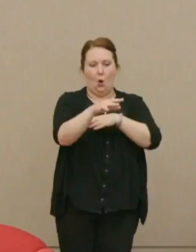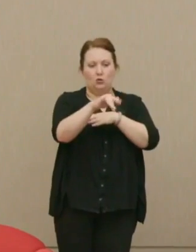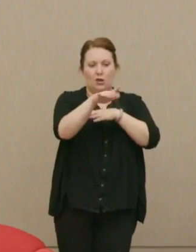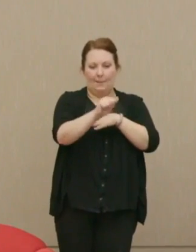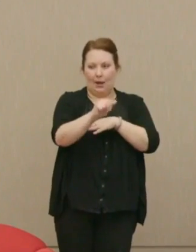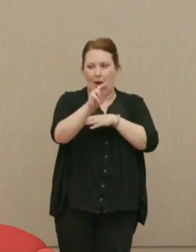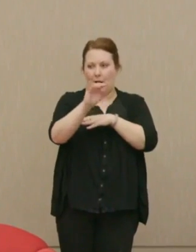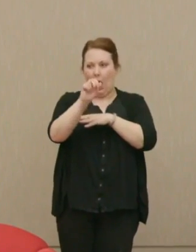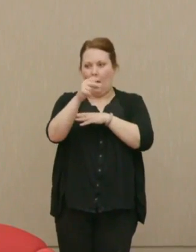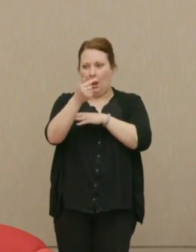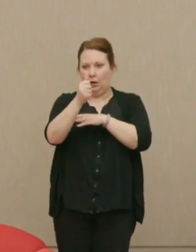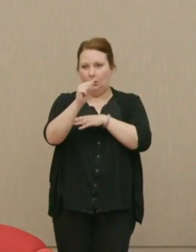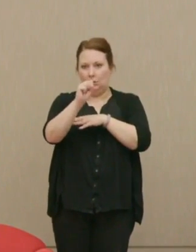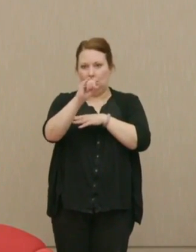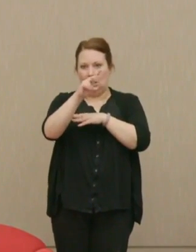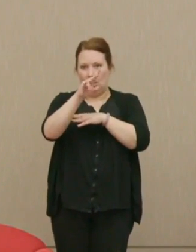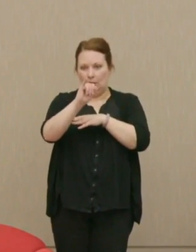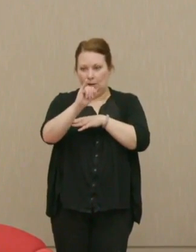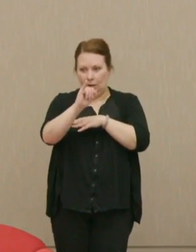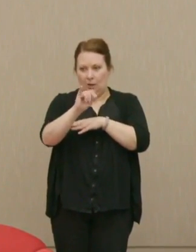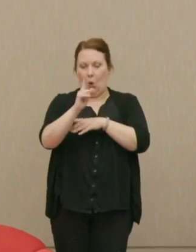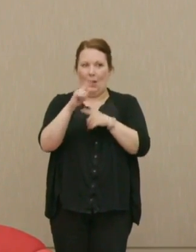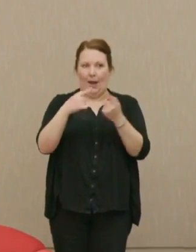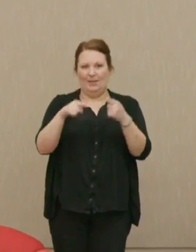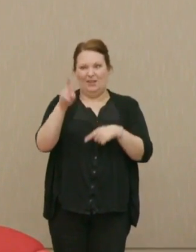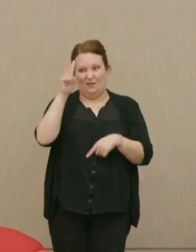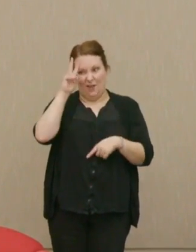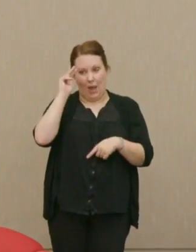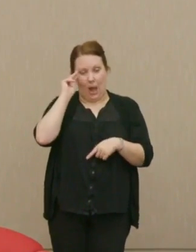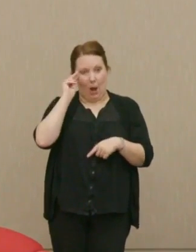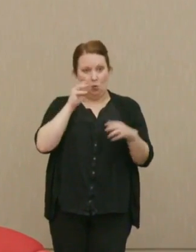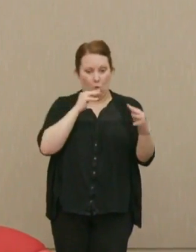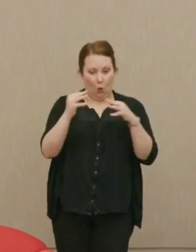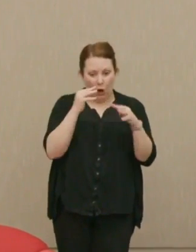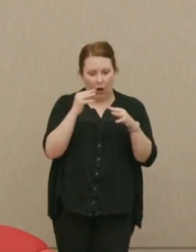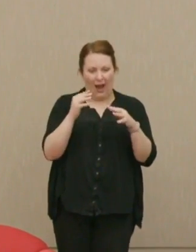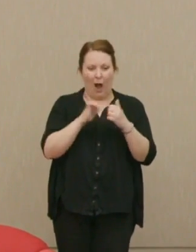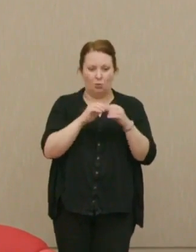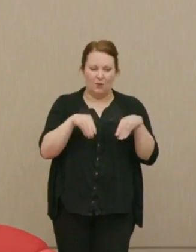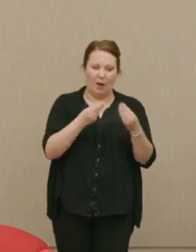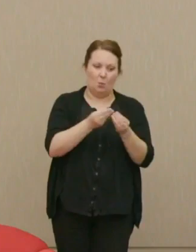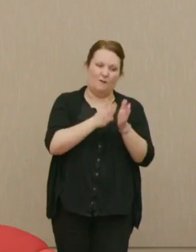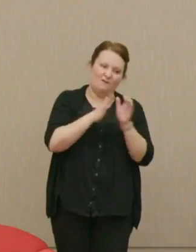and the acts committed during the Vietnam War in order to provide a fuller context,